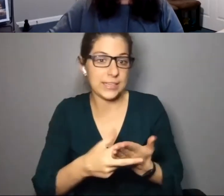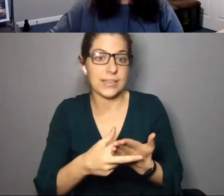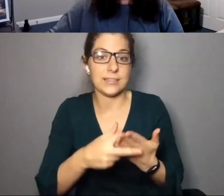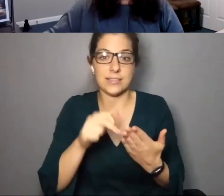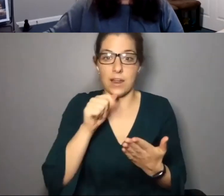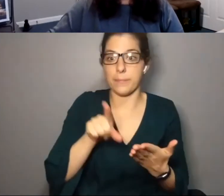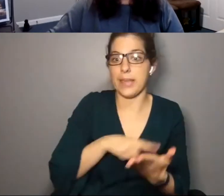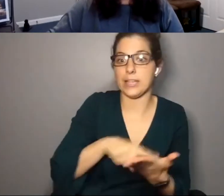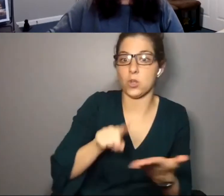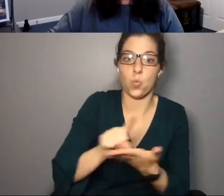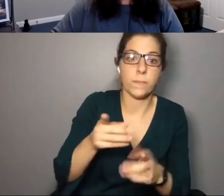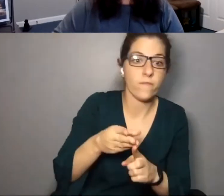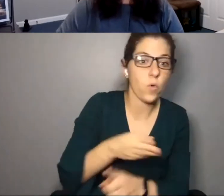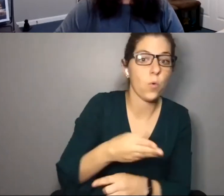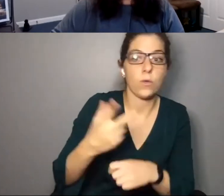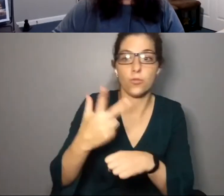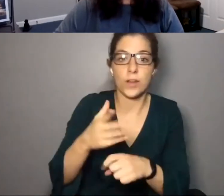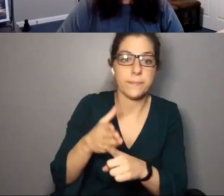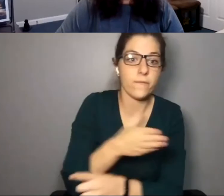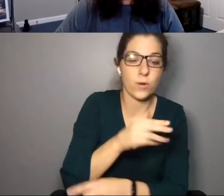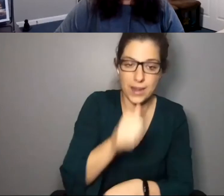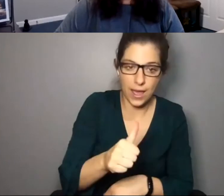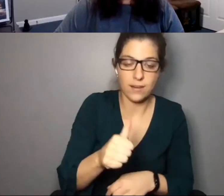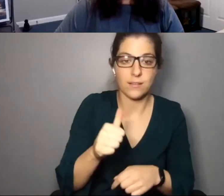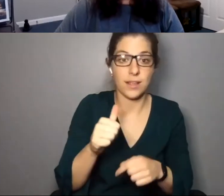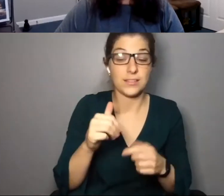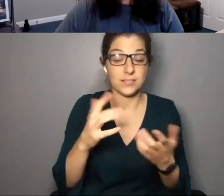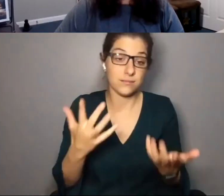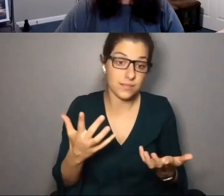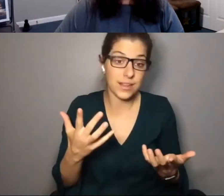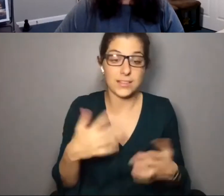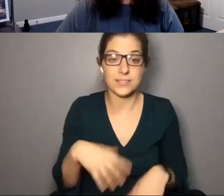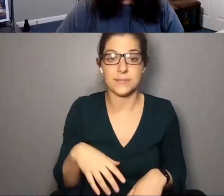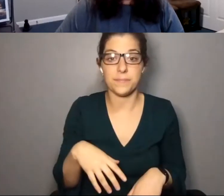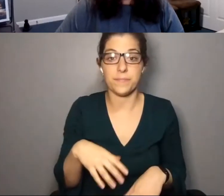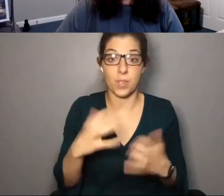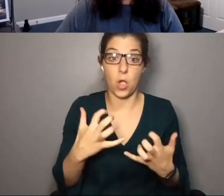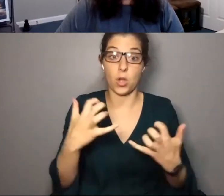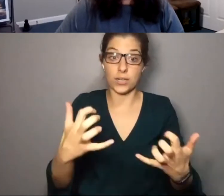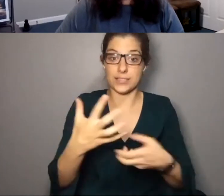I'm going to buy a ticket and it will not get cancelled a day for or three days before